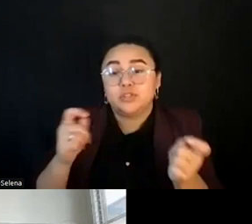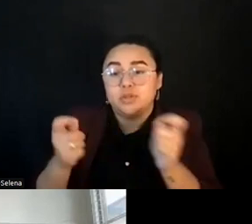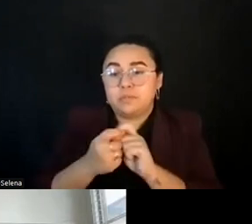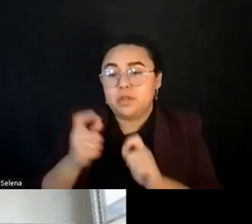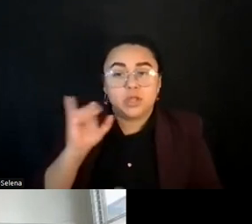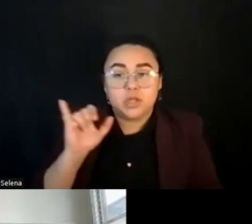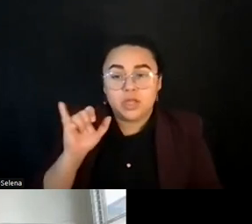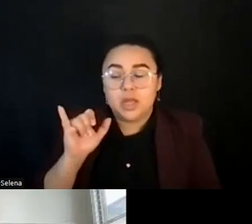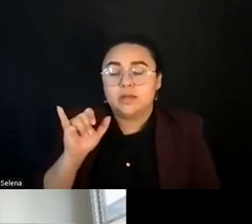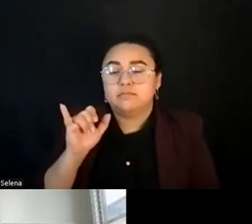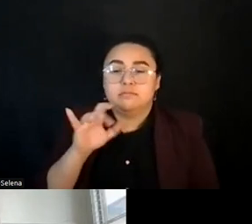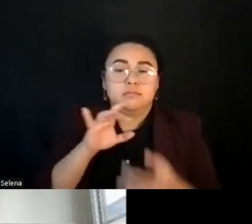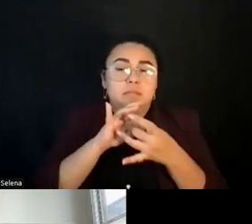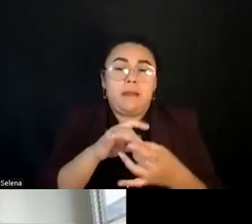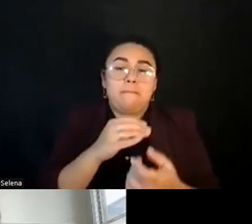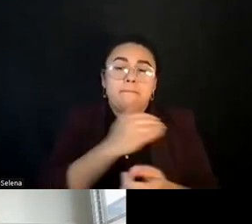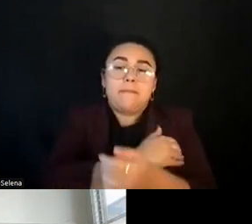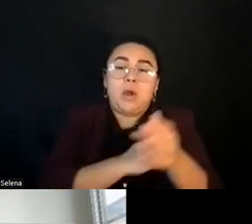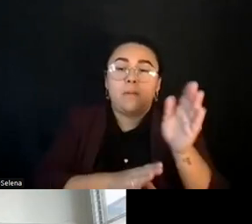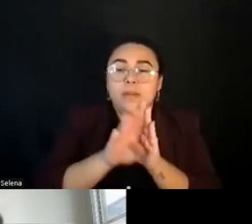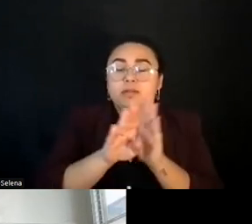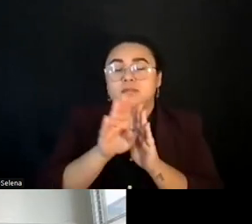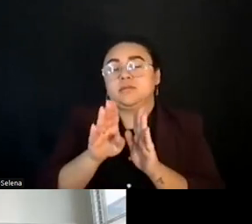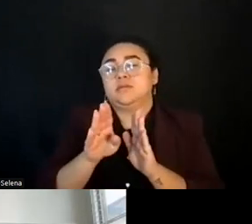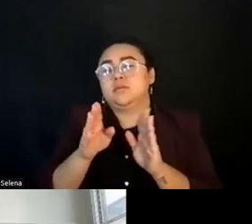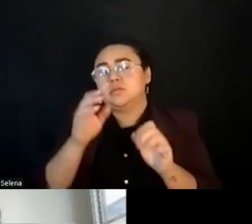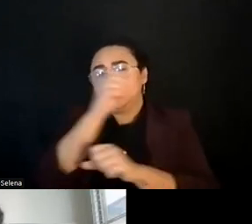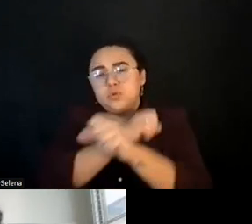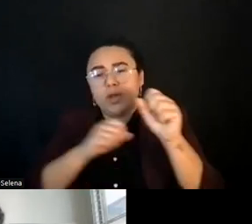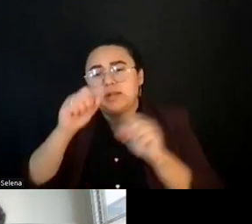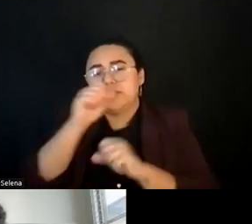power building and ground strategies in the work that she has been doing with Power, California.